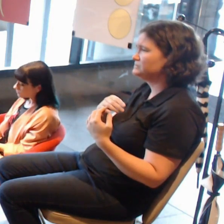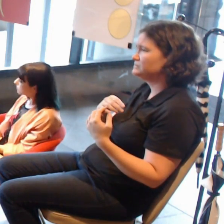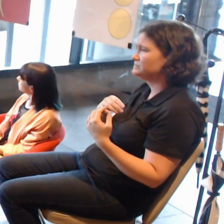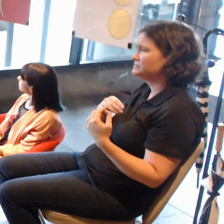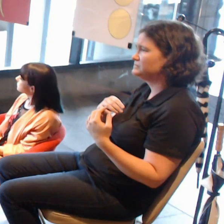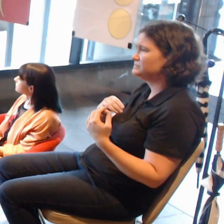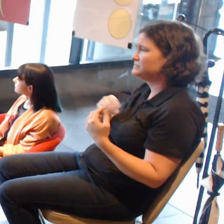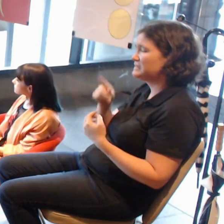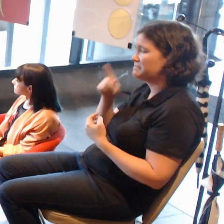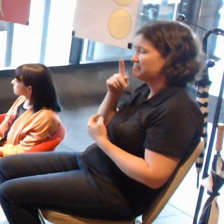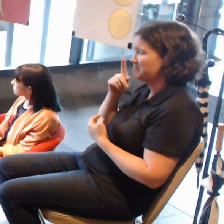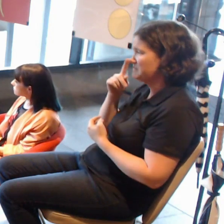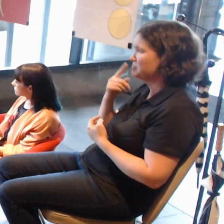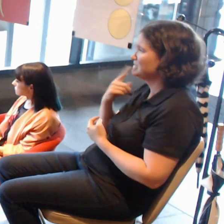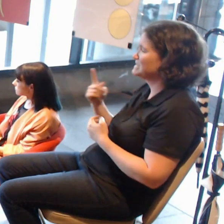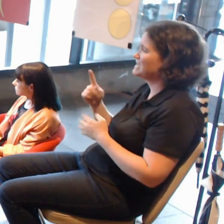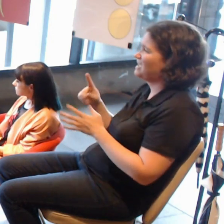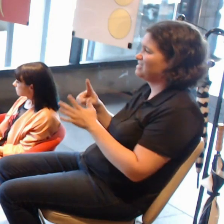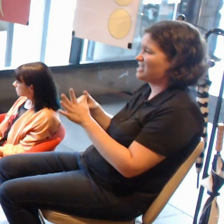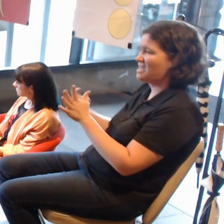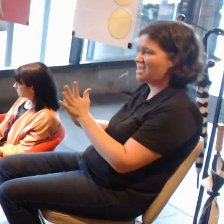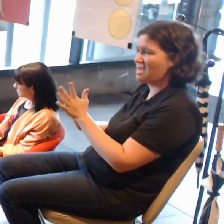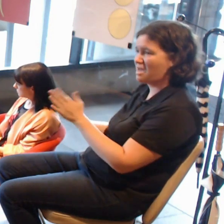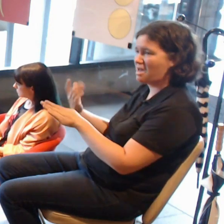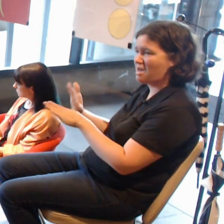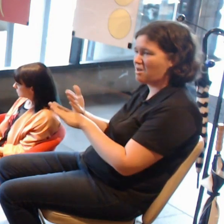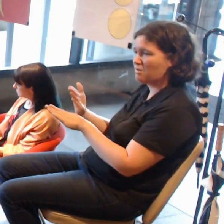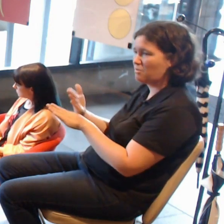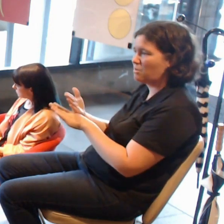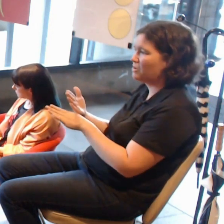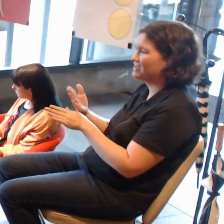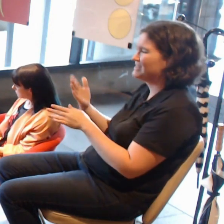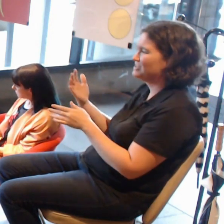that you engage with on your phone, in a web browser, things like that,